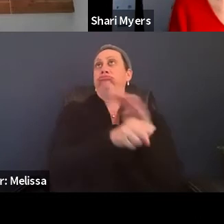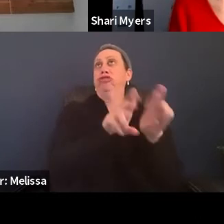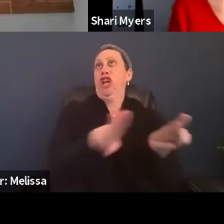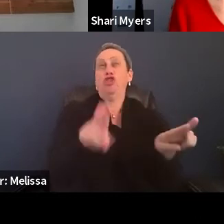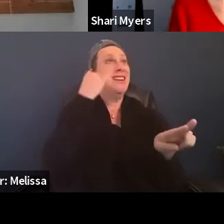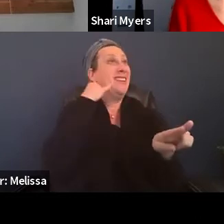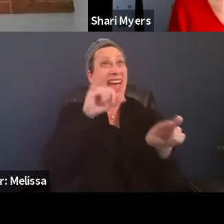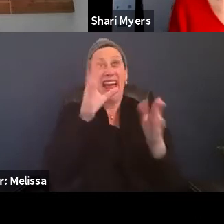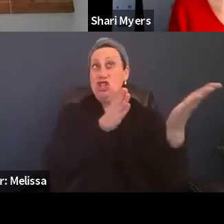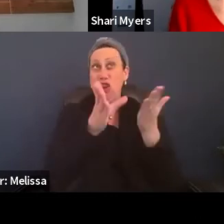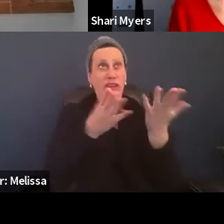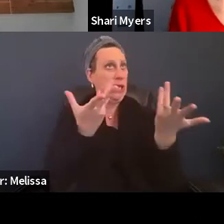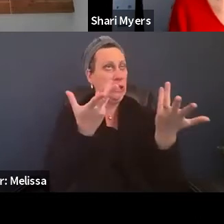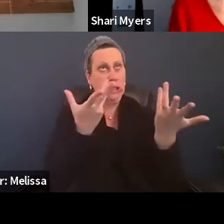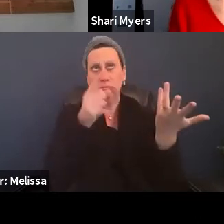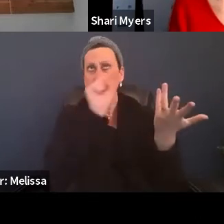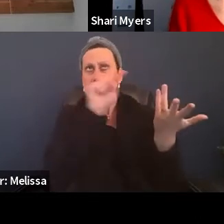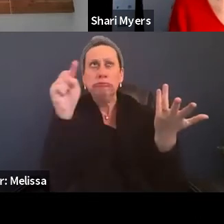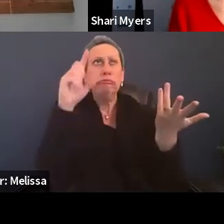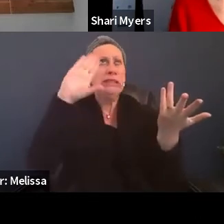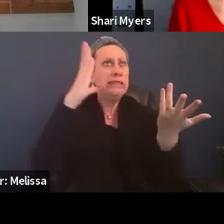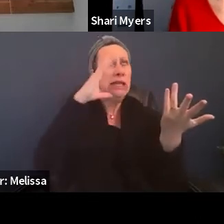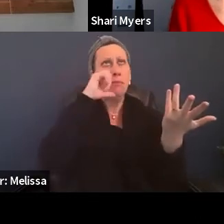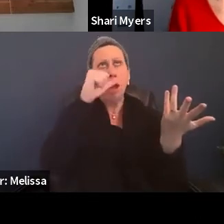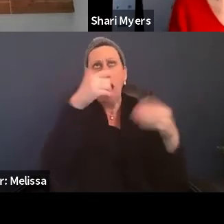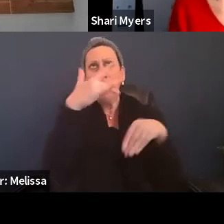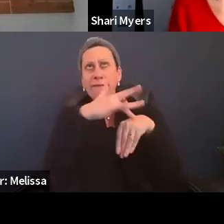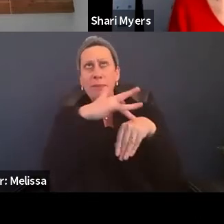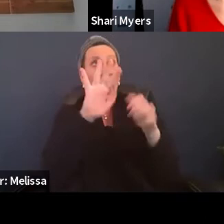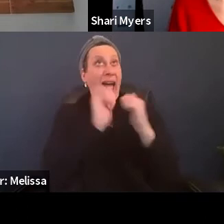aren't readily available, how does an individual